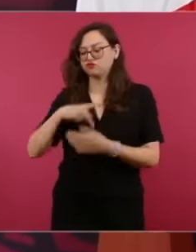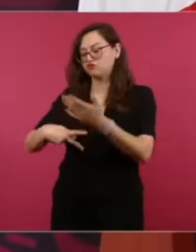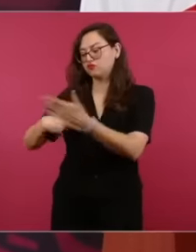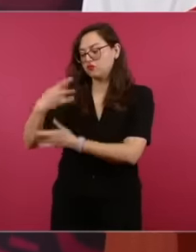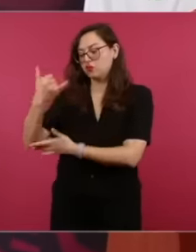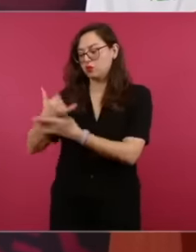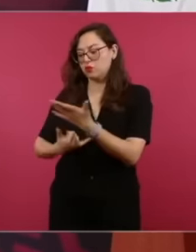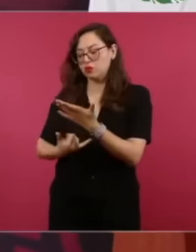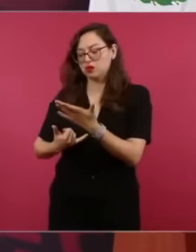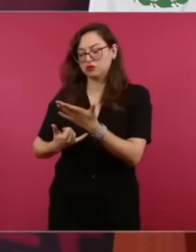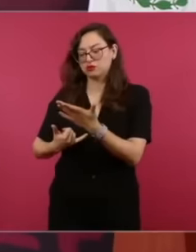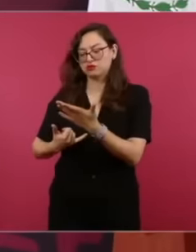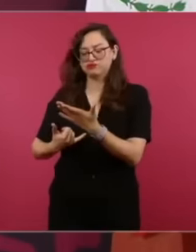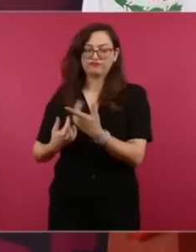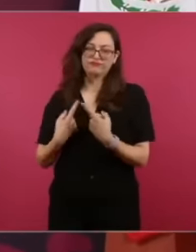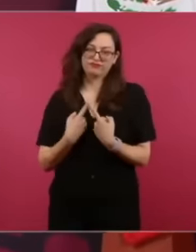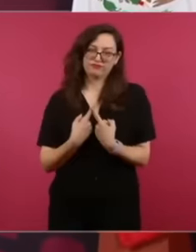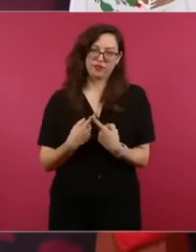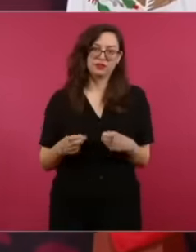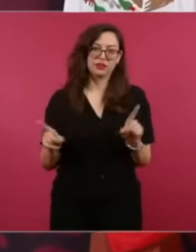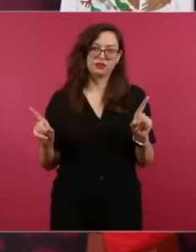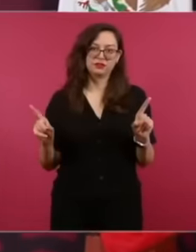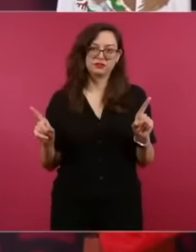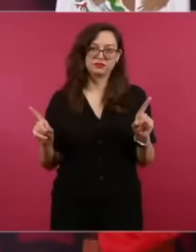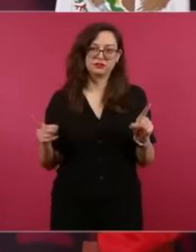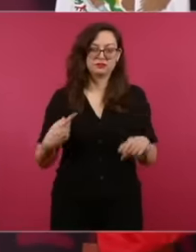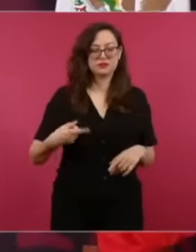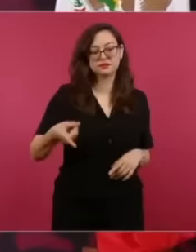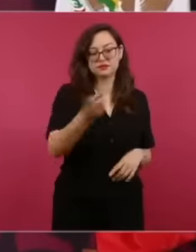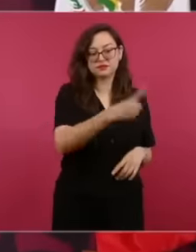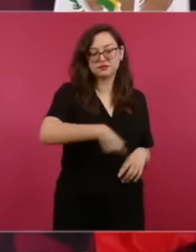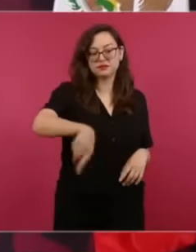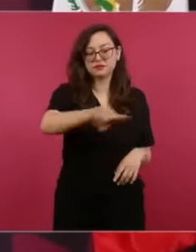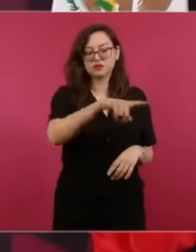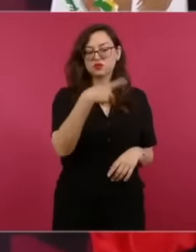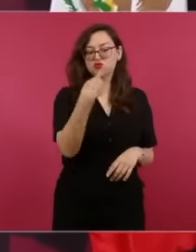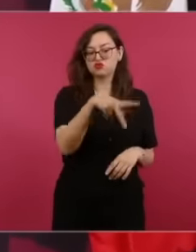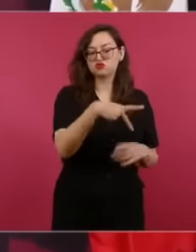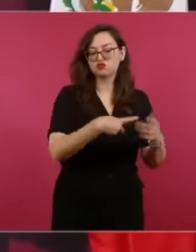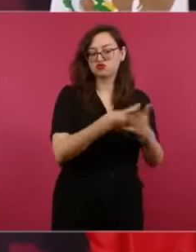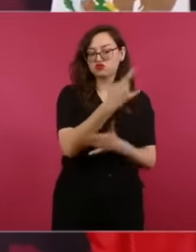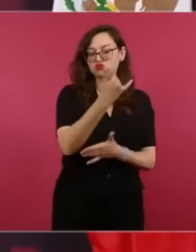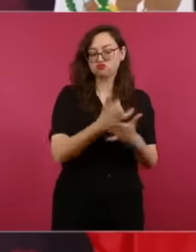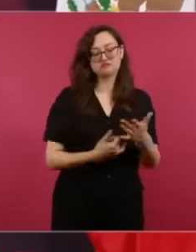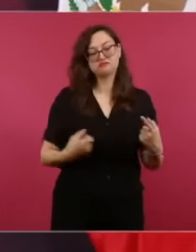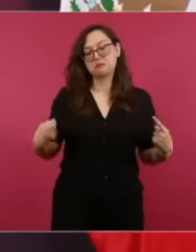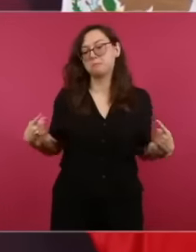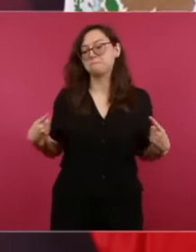, which is completely opposite to what they put into practice, we